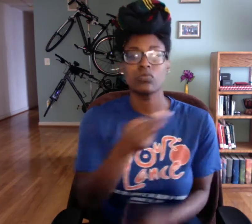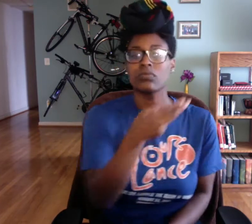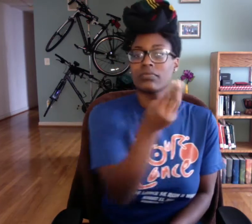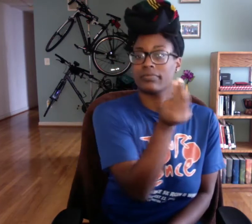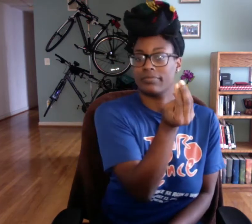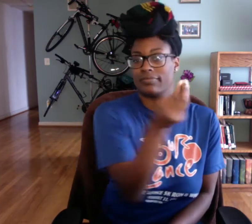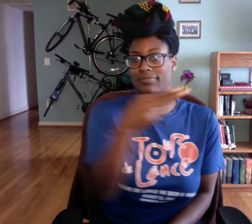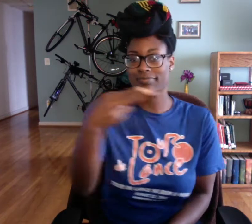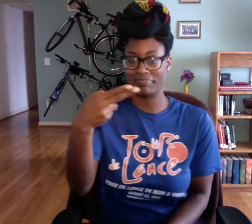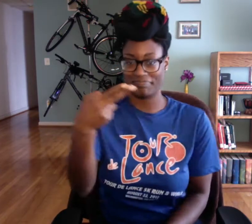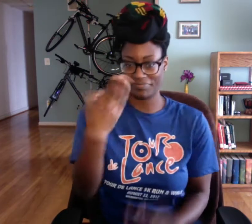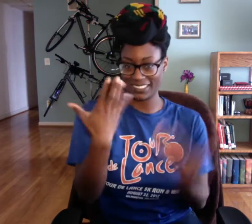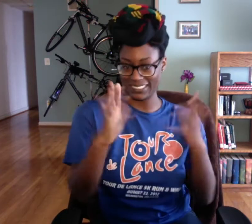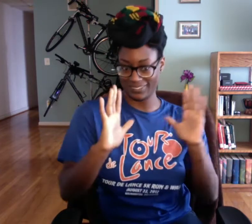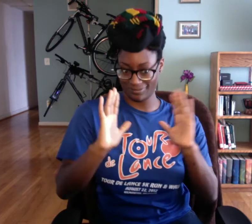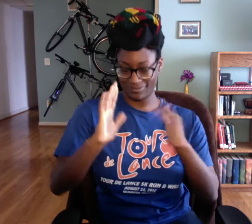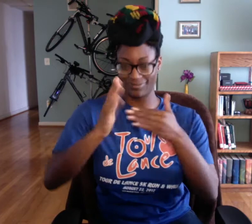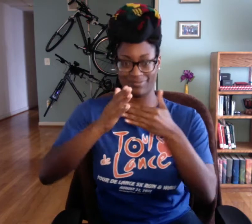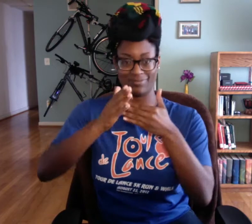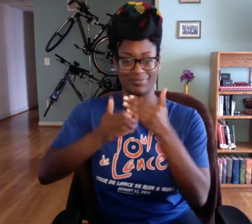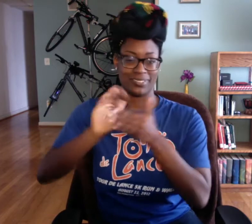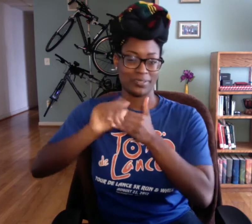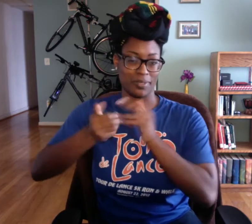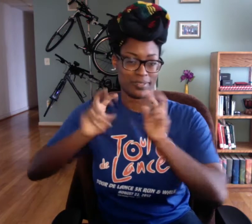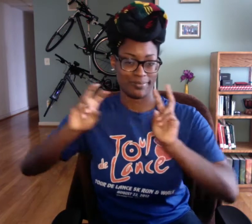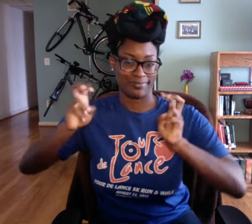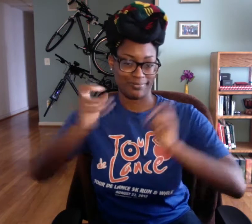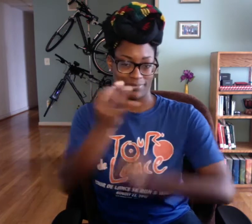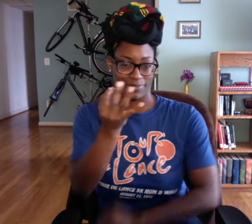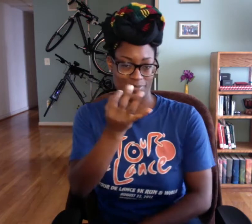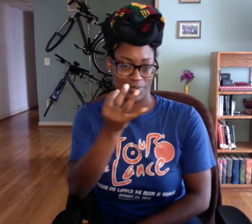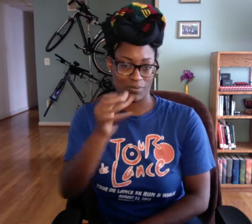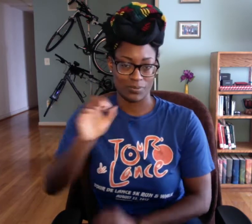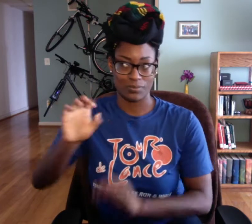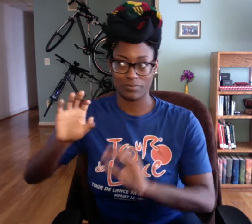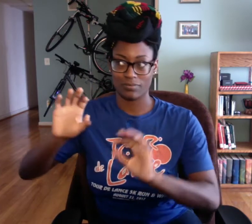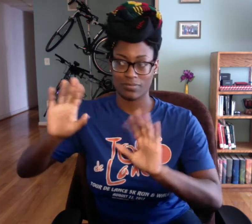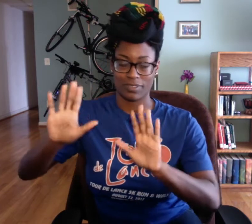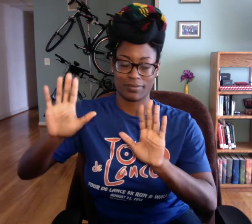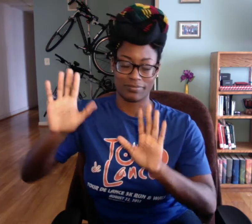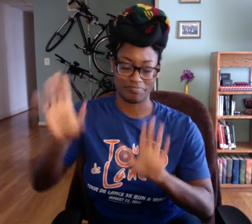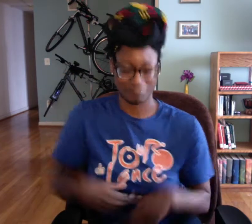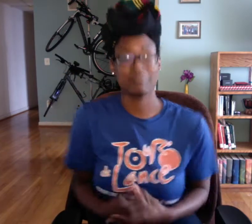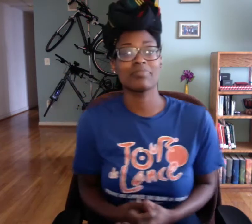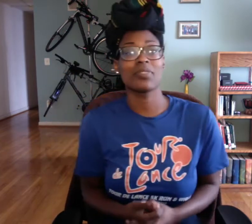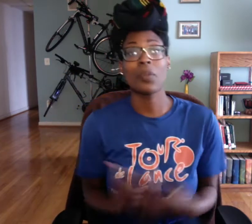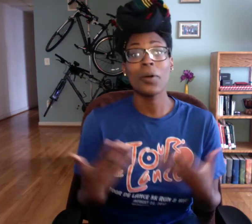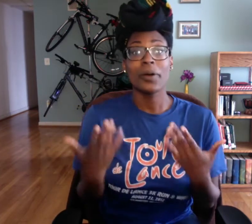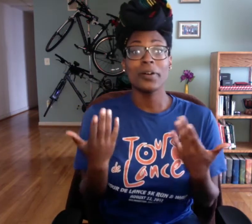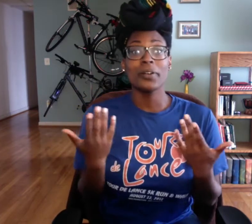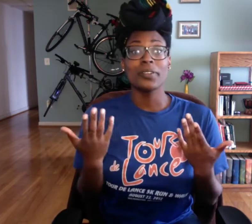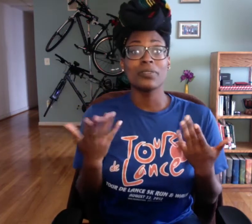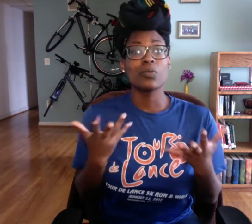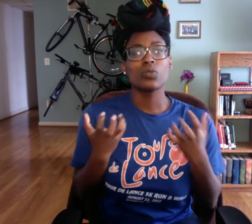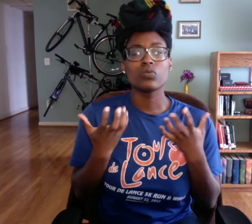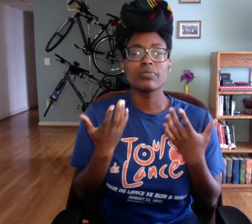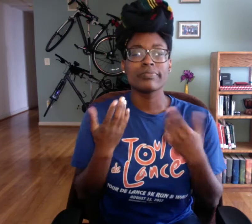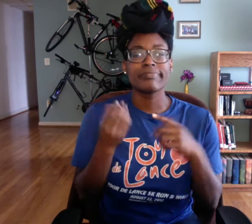So Monday to Thursday, that's it and then you know, kind've a long weekend: Friday-Sunday or whatever.